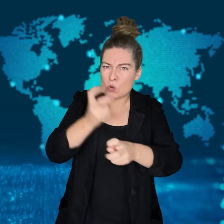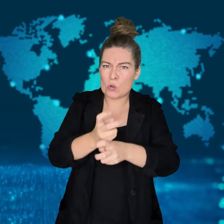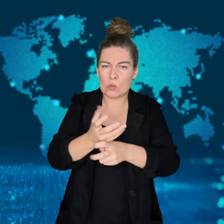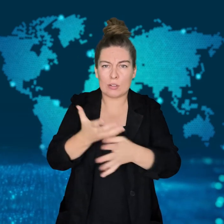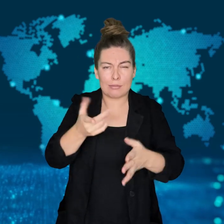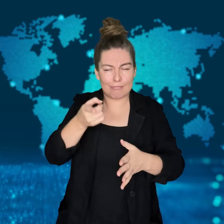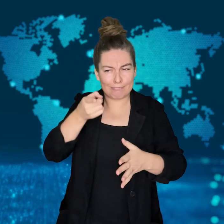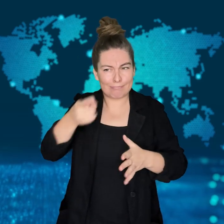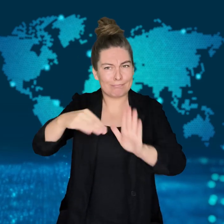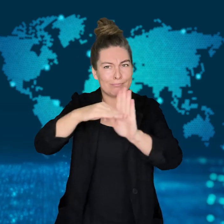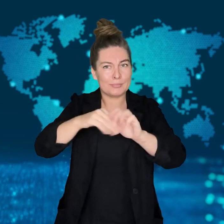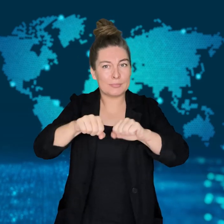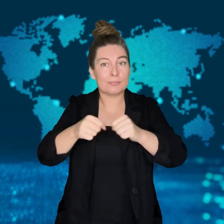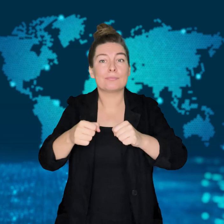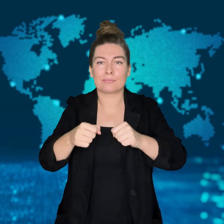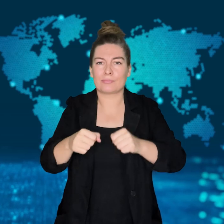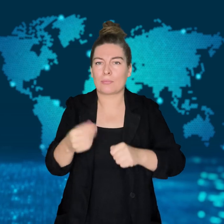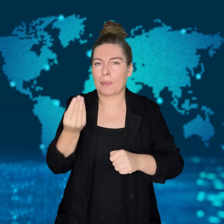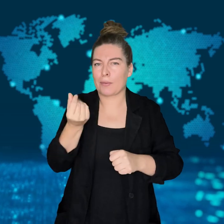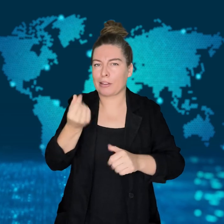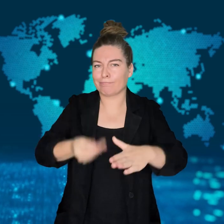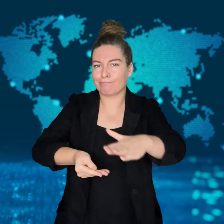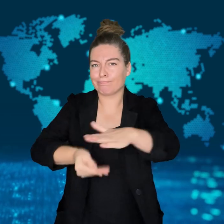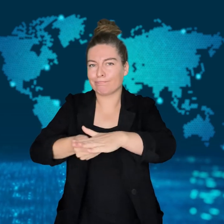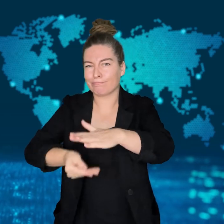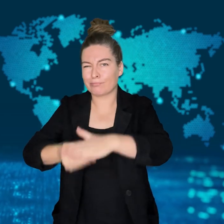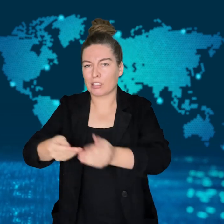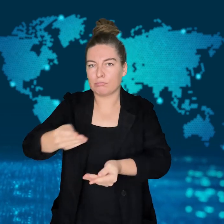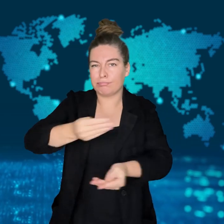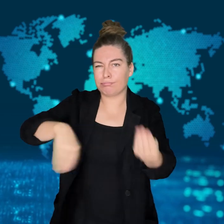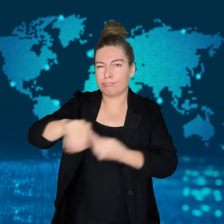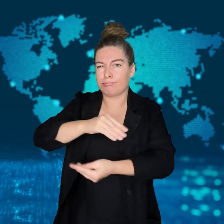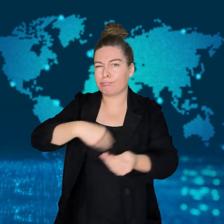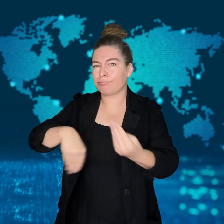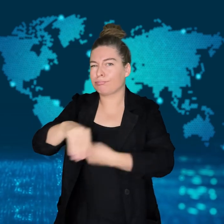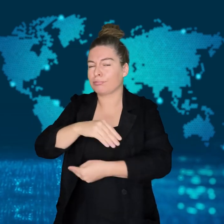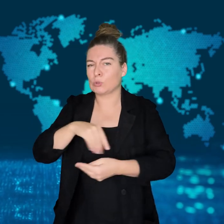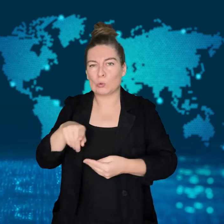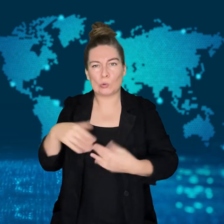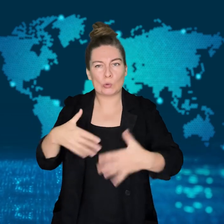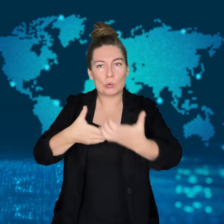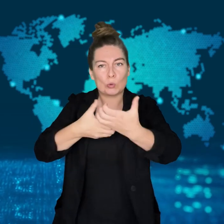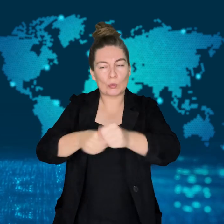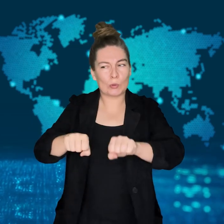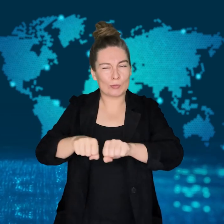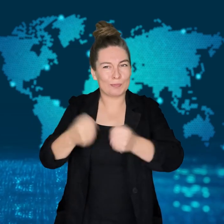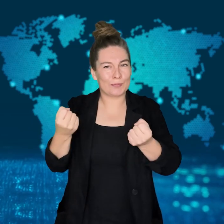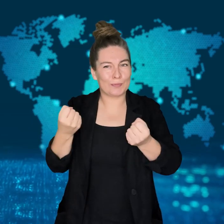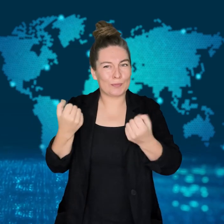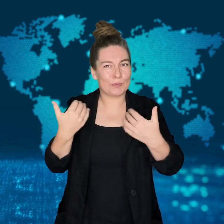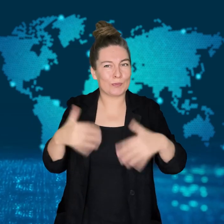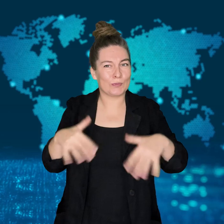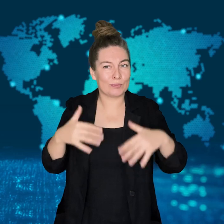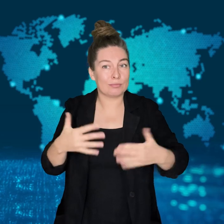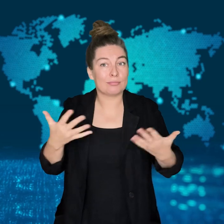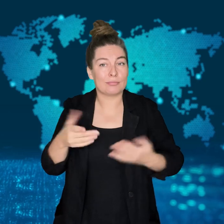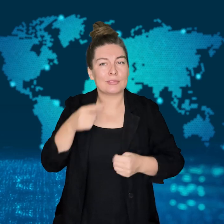The third case is the biggest and most severe.